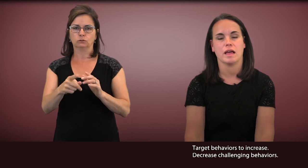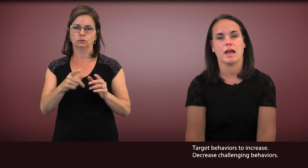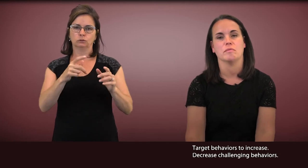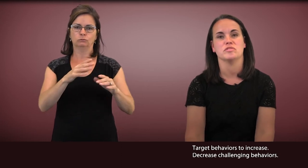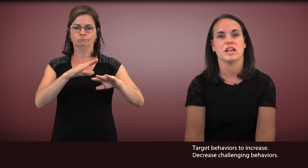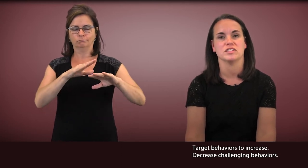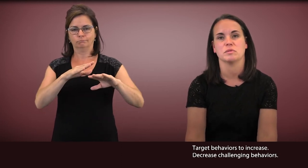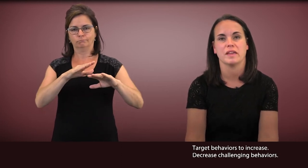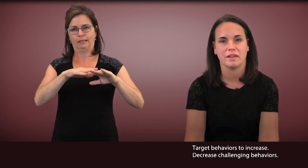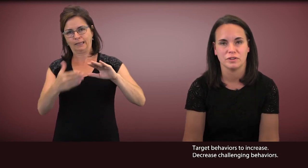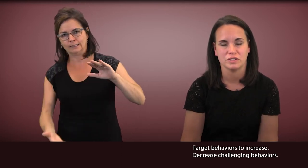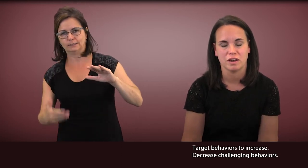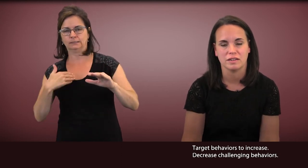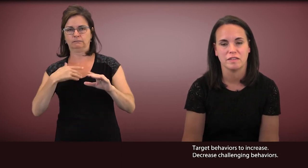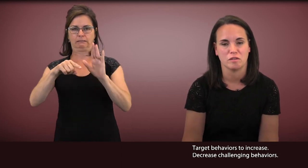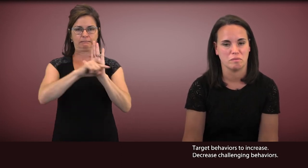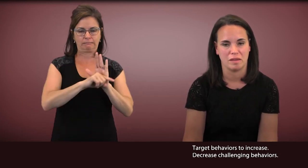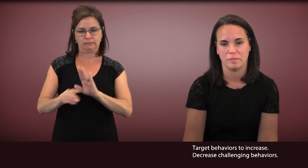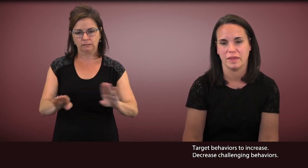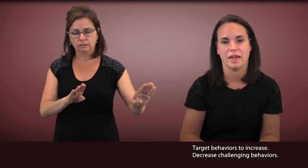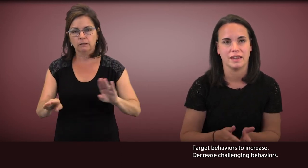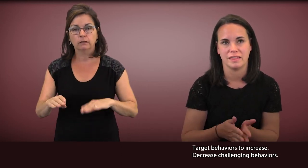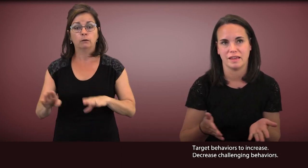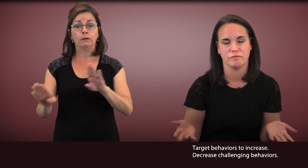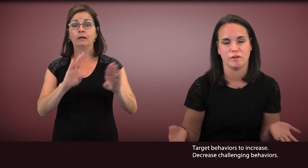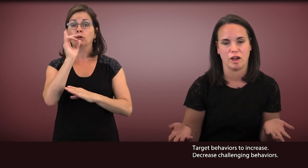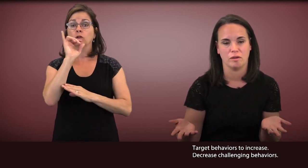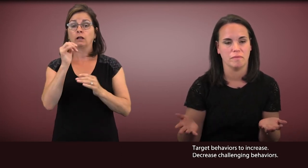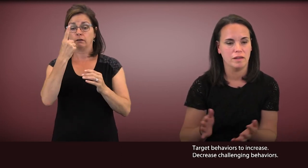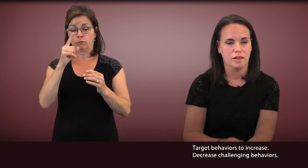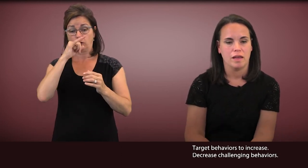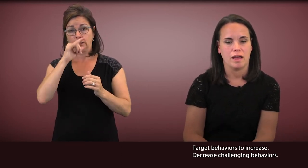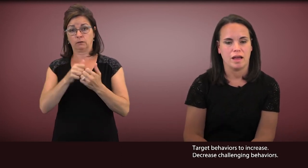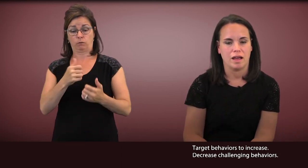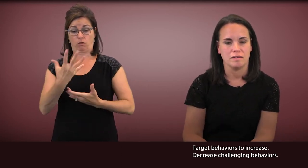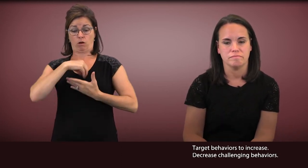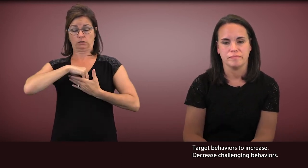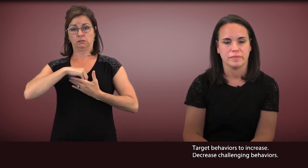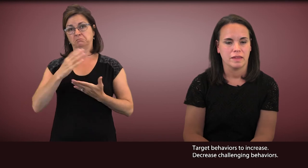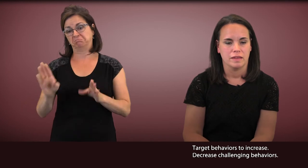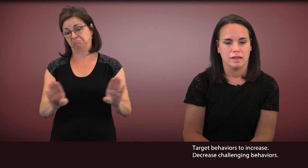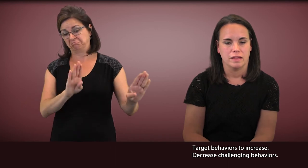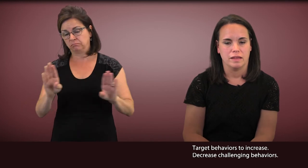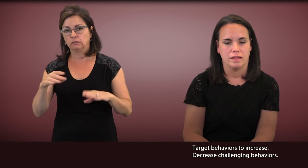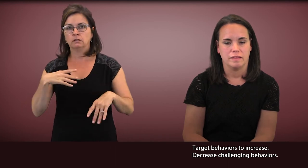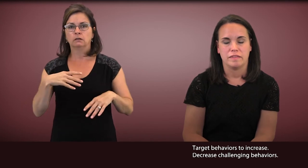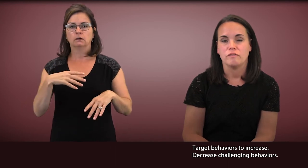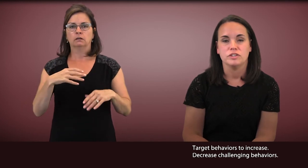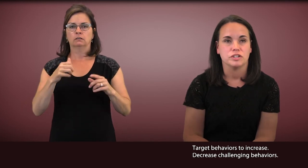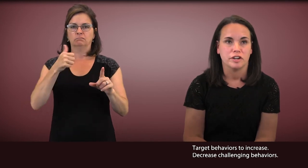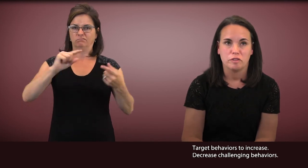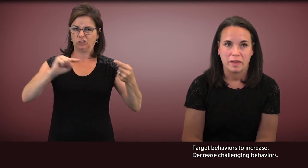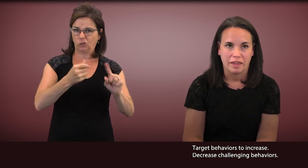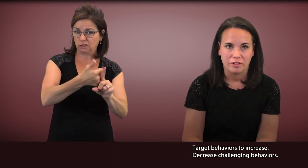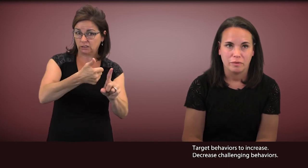Challenging behaviors in autism might be anything from self injurious behavior,